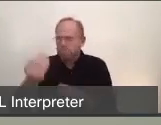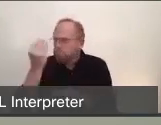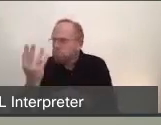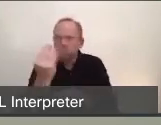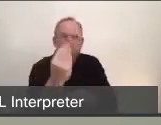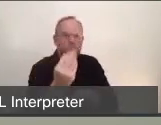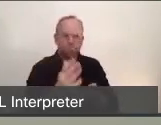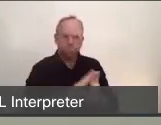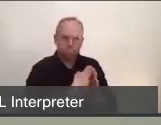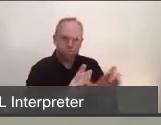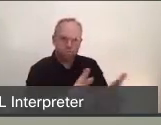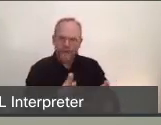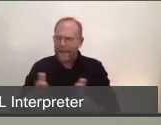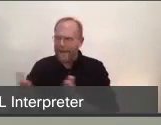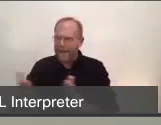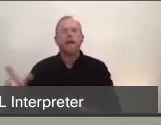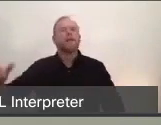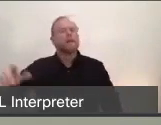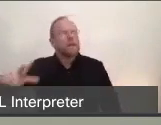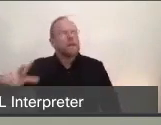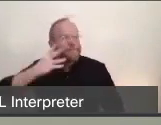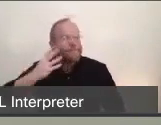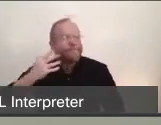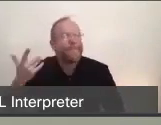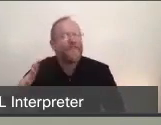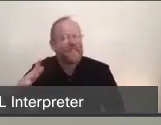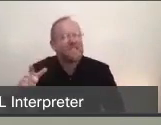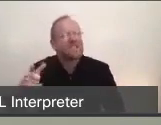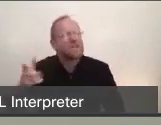These partners have experienced both SARS in the early 2000s,